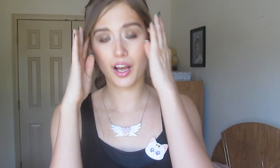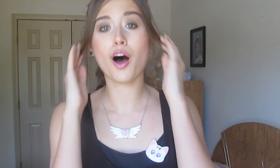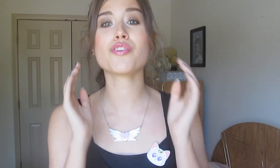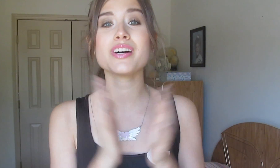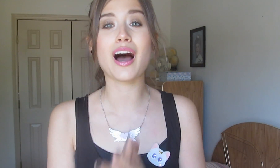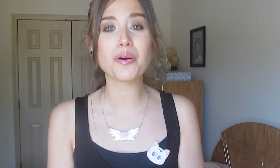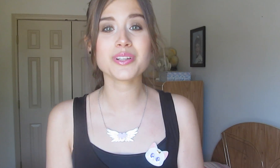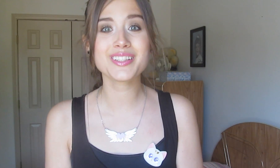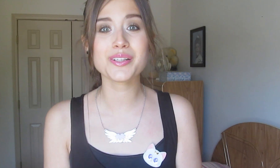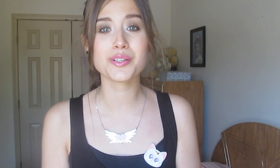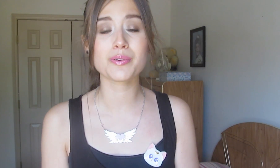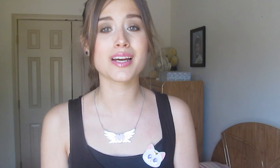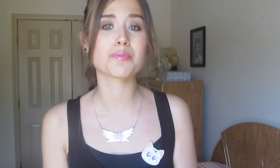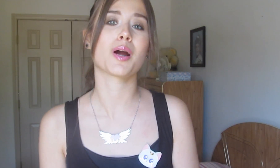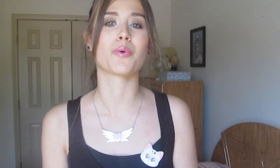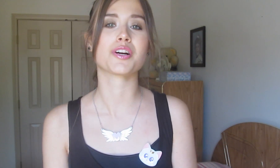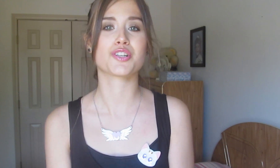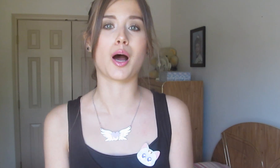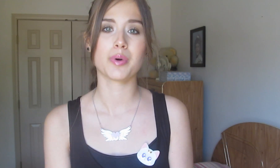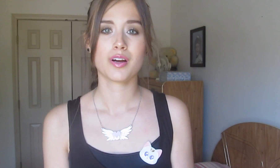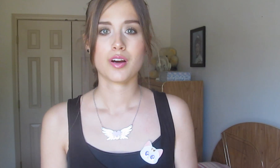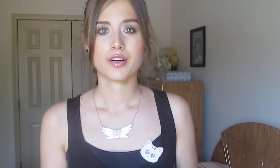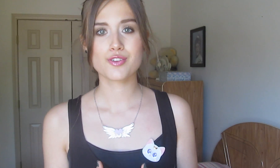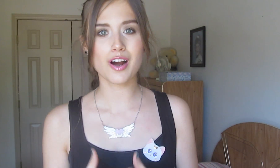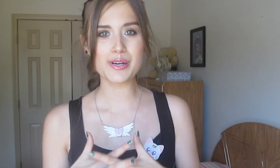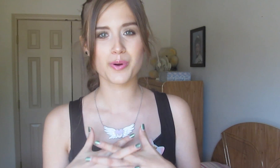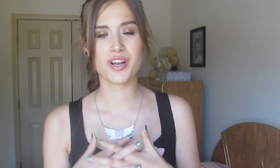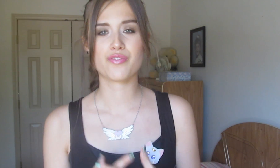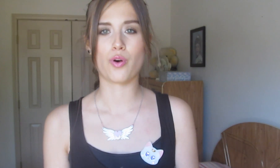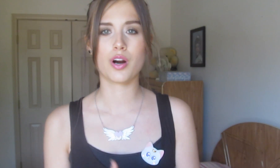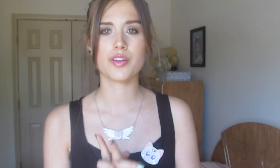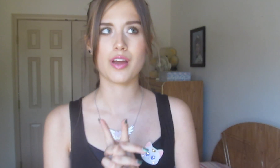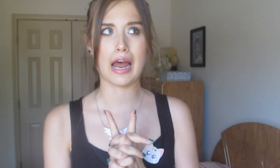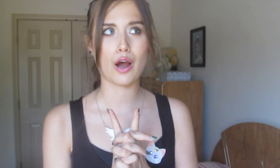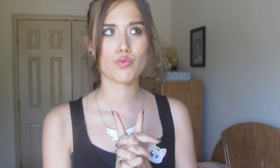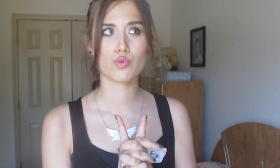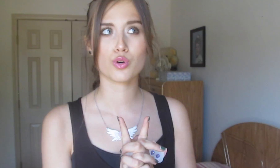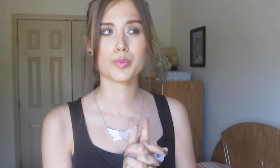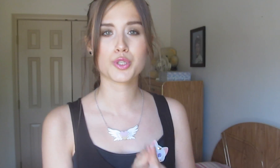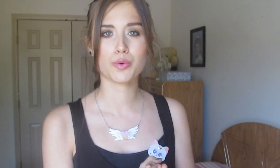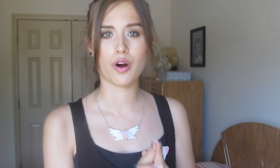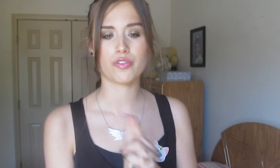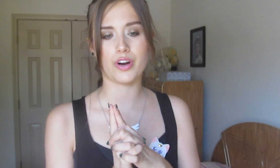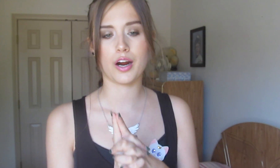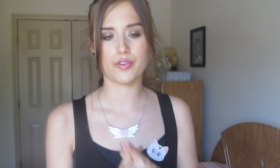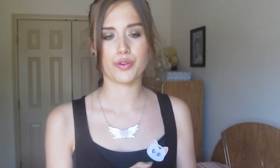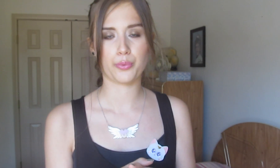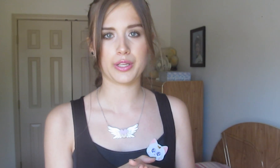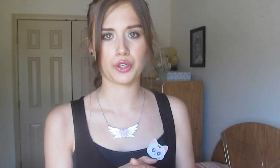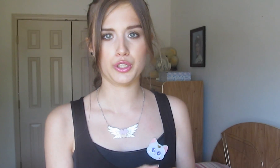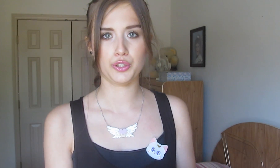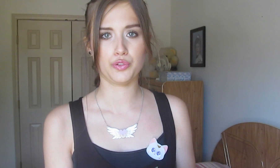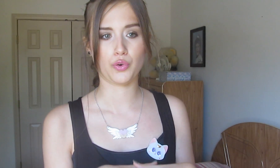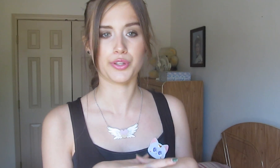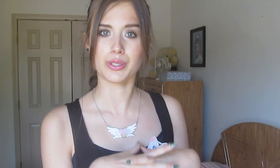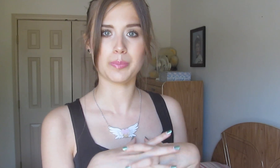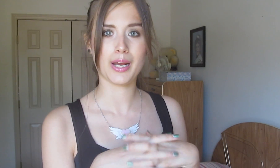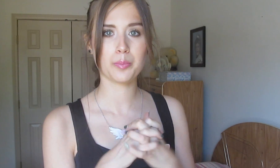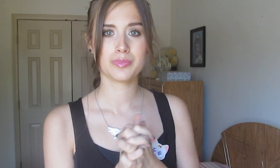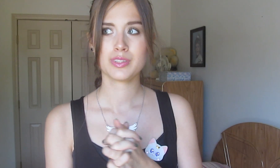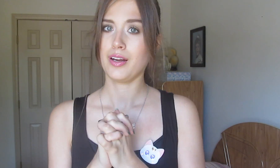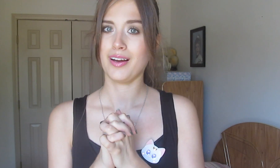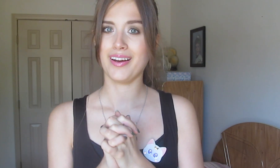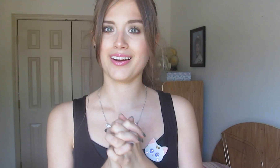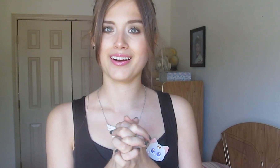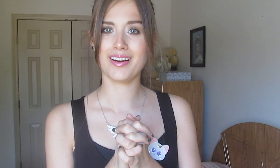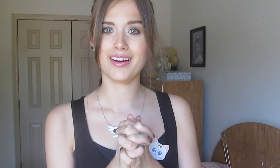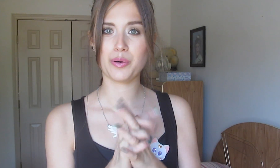Hopefully, I will see you in my workshop. July 24th at Room 205, 3:30-4:30pm.